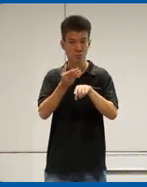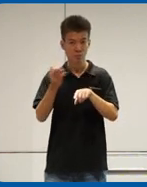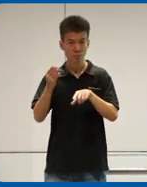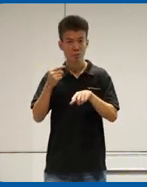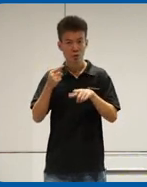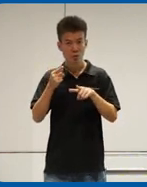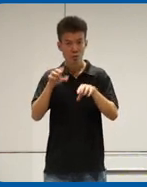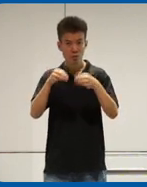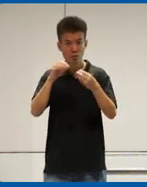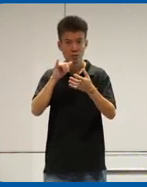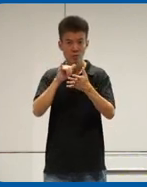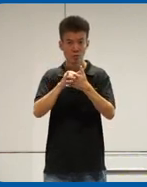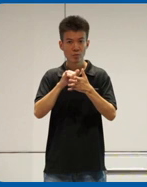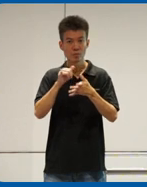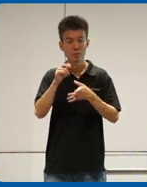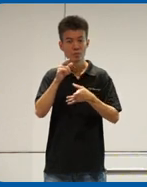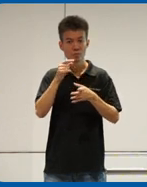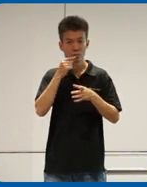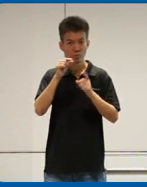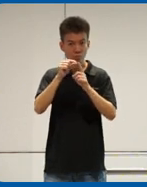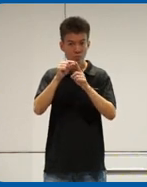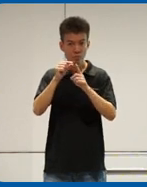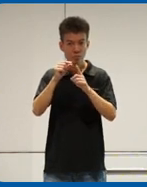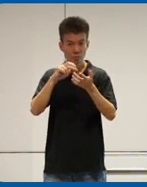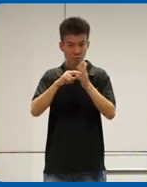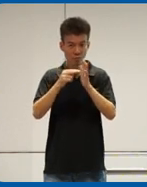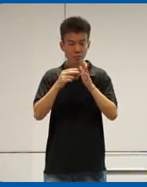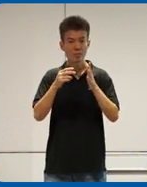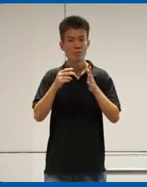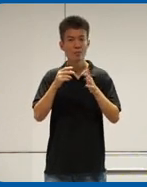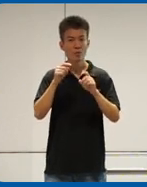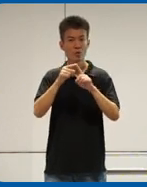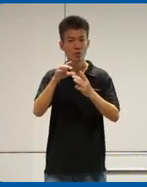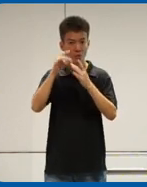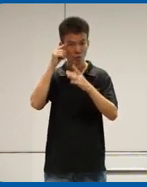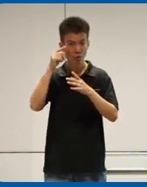give the T accessibil first and then when we demonstrate especially to the developers and